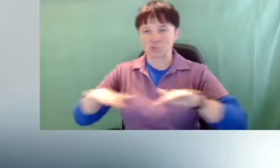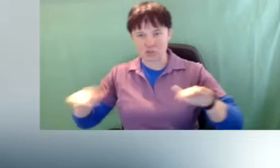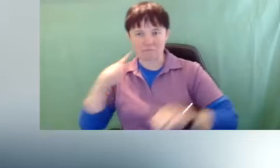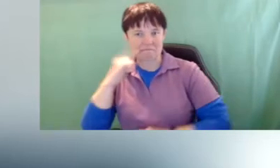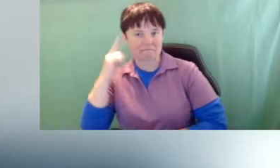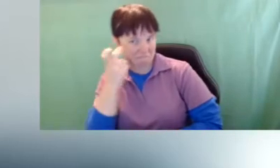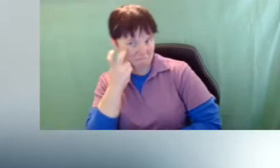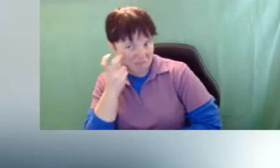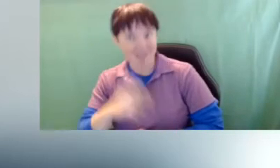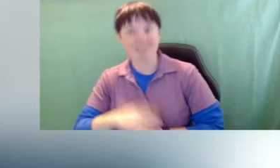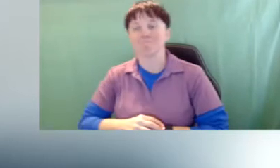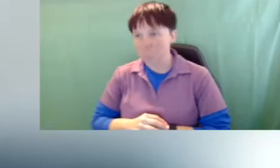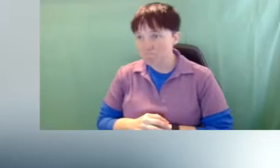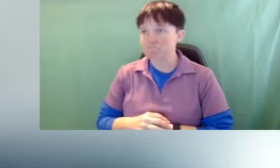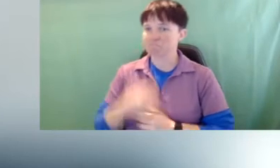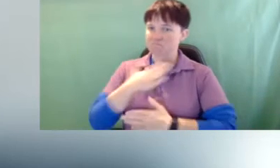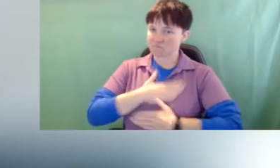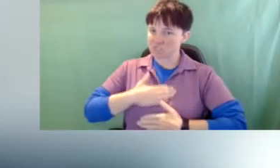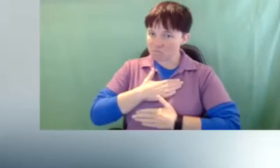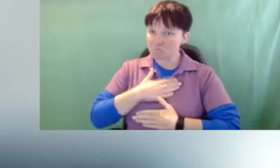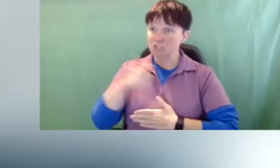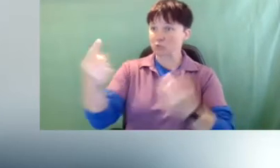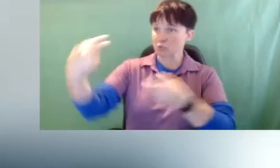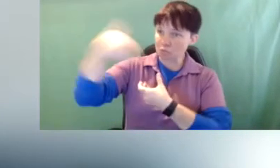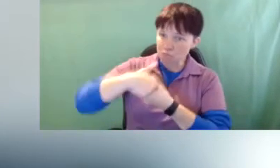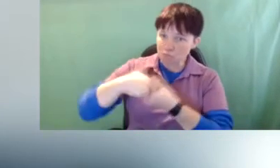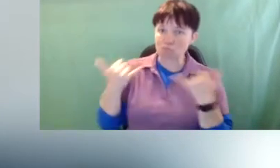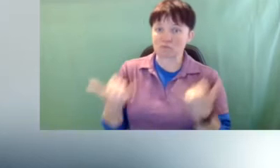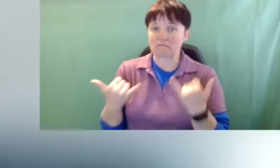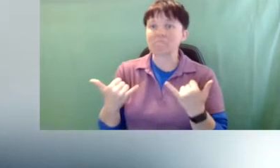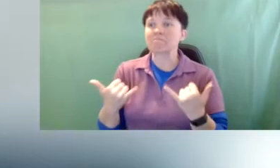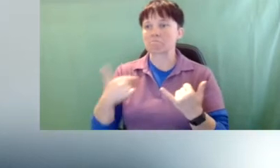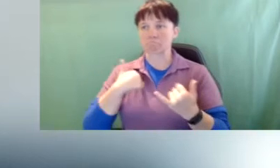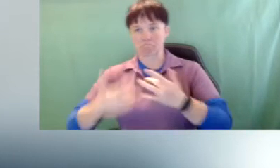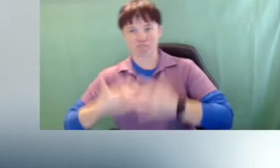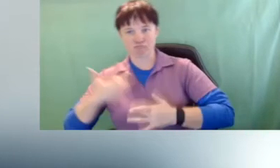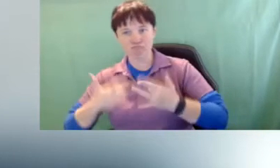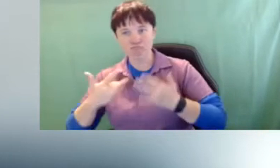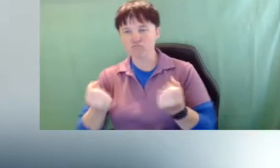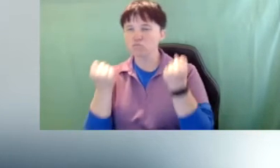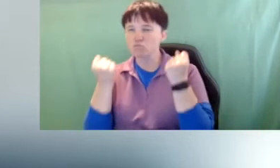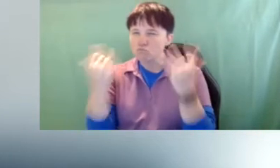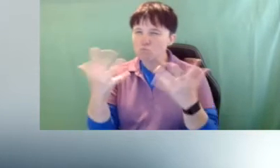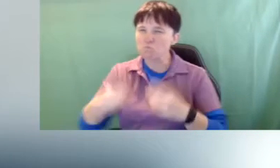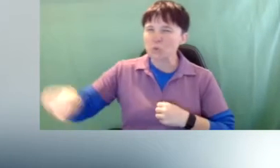So I appreciate your attendance today. I'm excited that so many of you want to know about